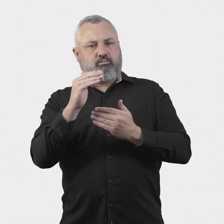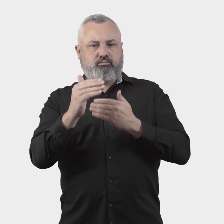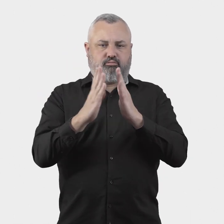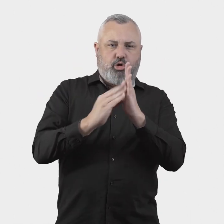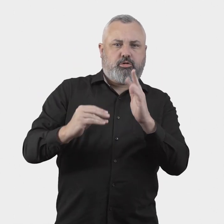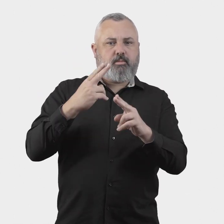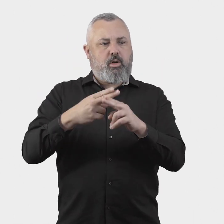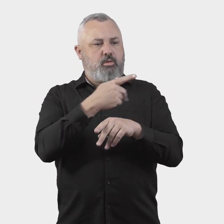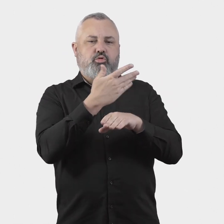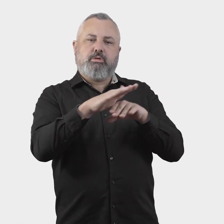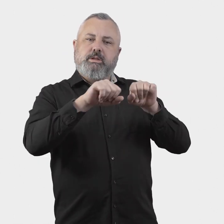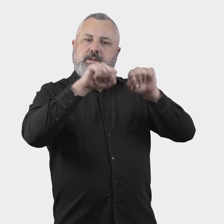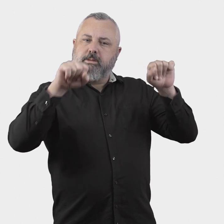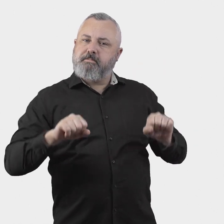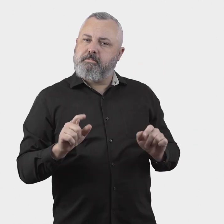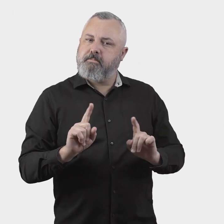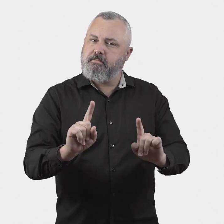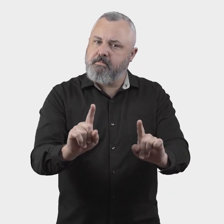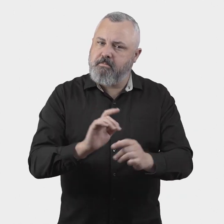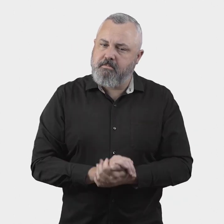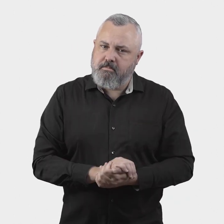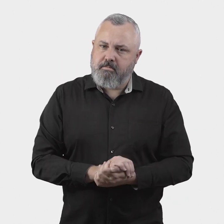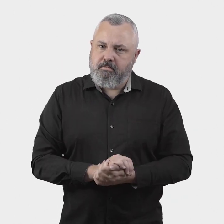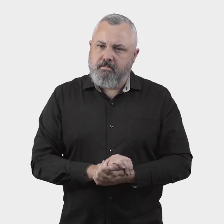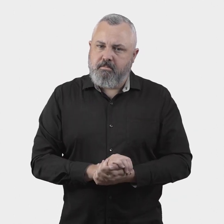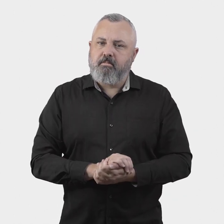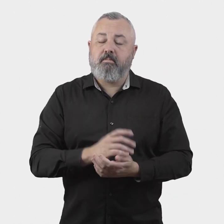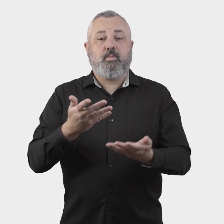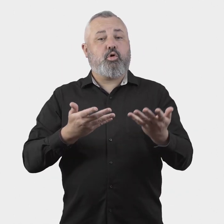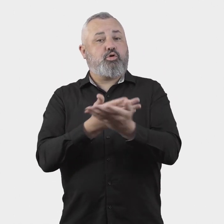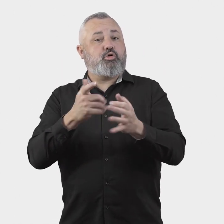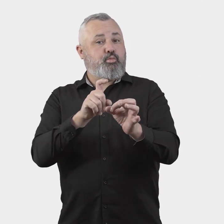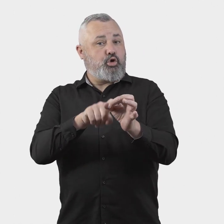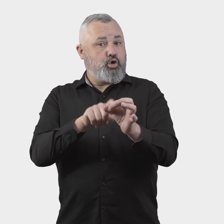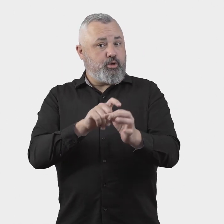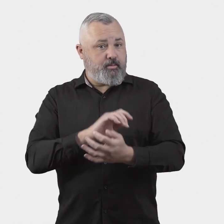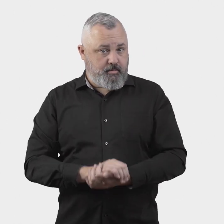the ombuds scheme should operate. Consultation question